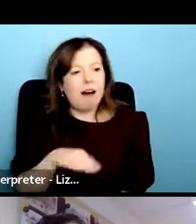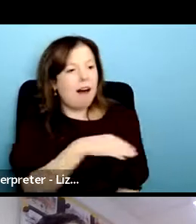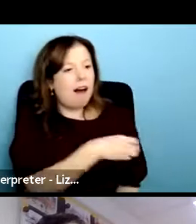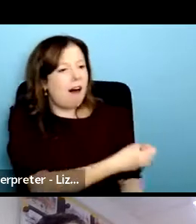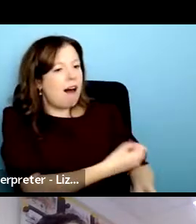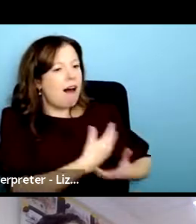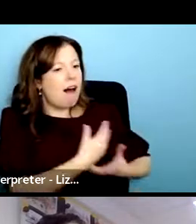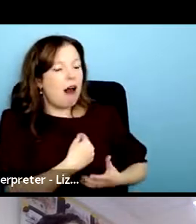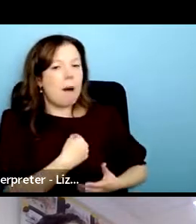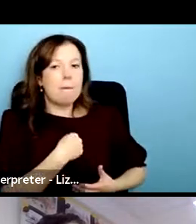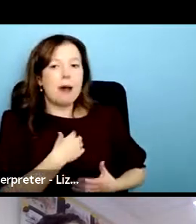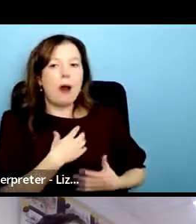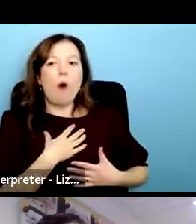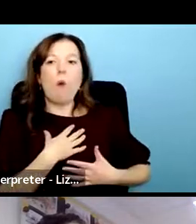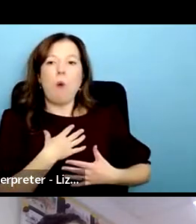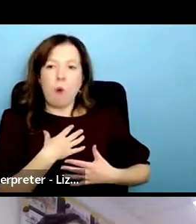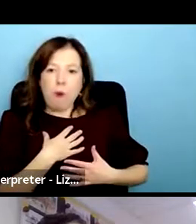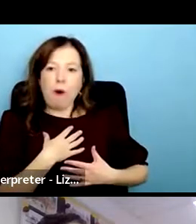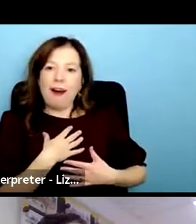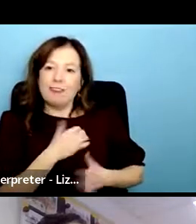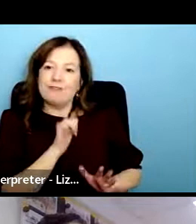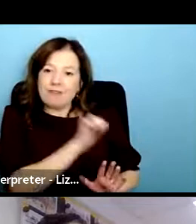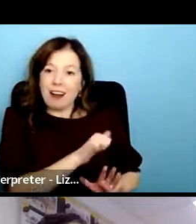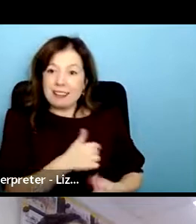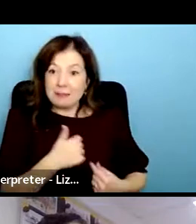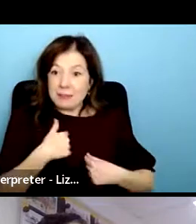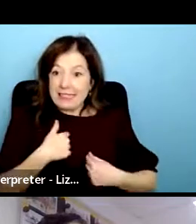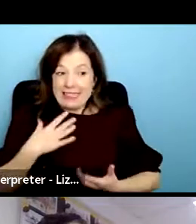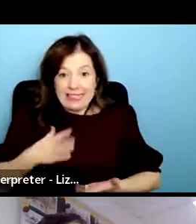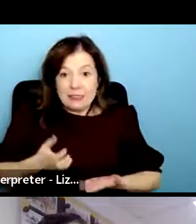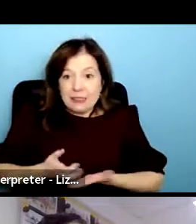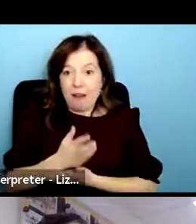need to survive and also my friends are out here dying and don't want to be dramatic but it's also